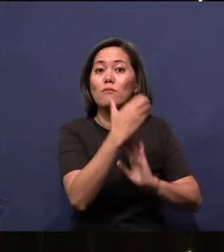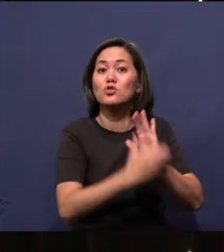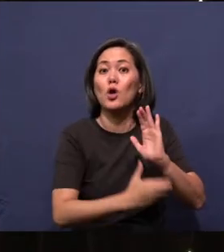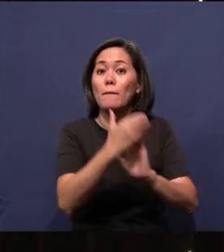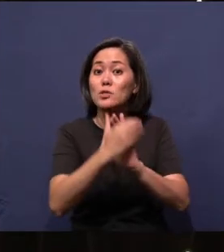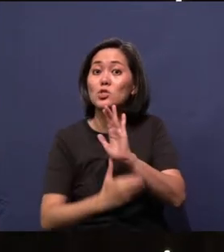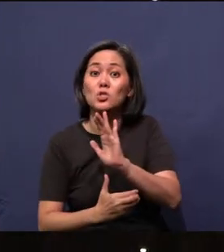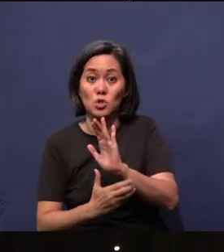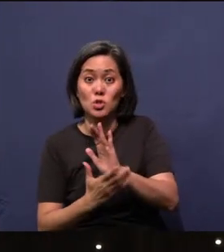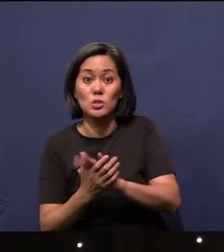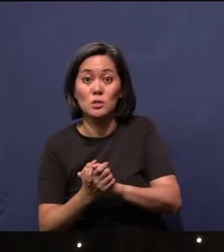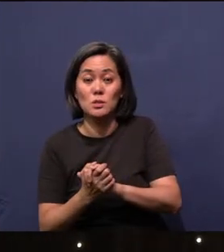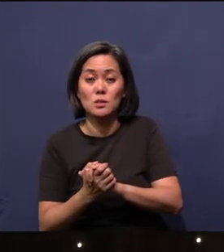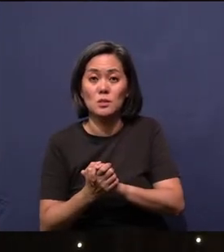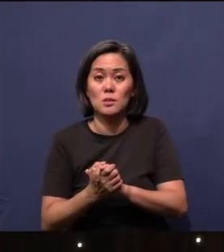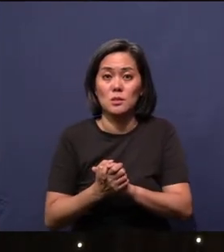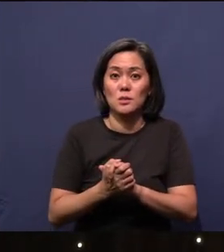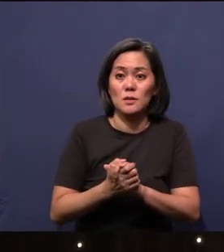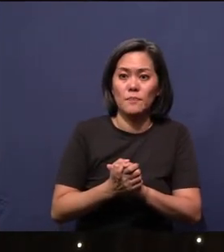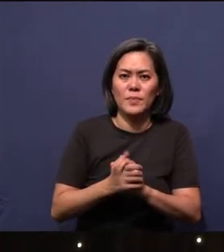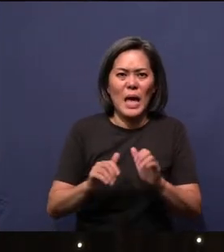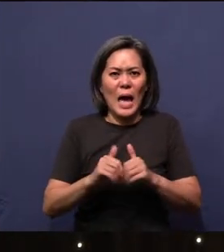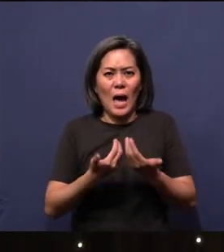How does this build foundation?